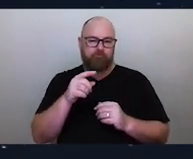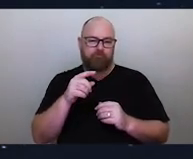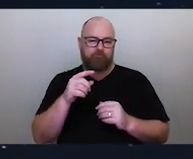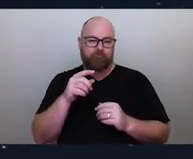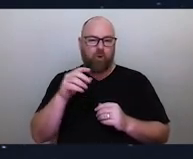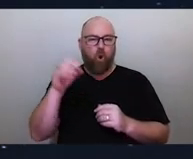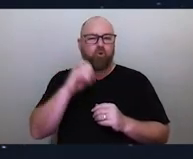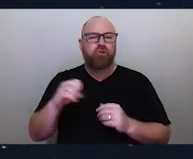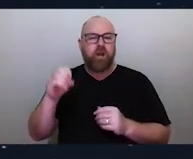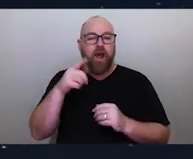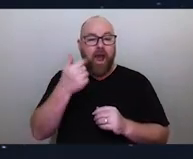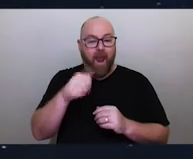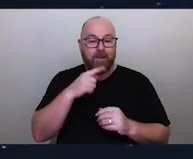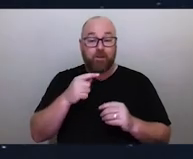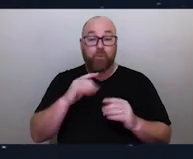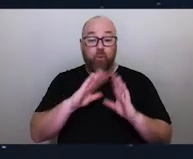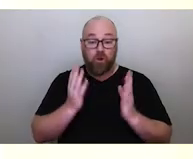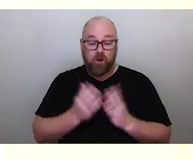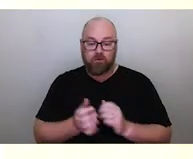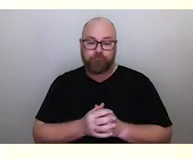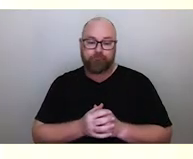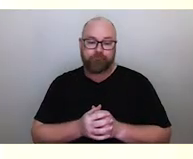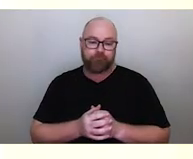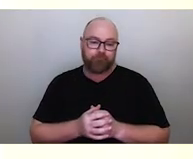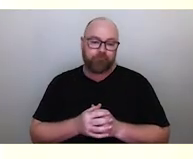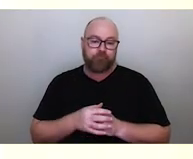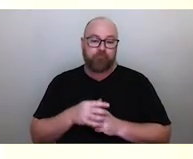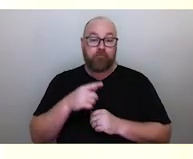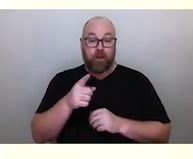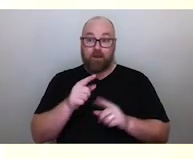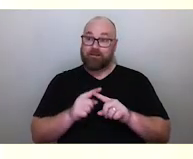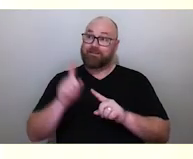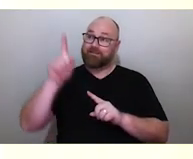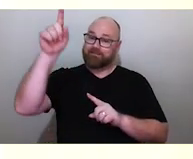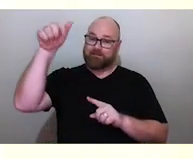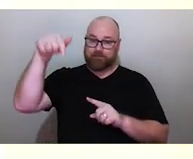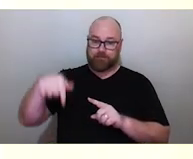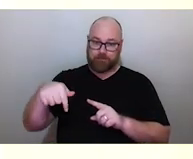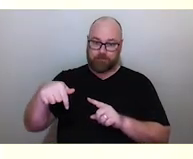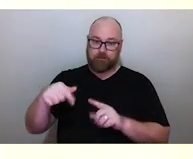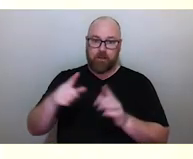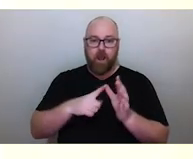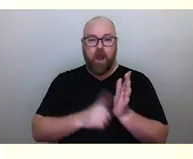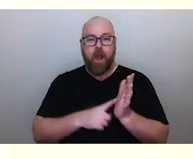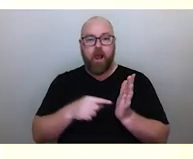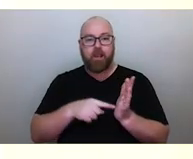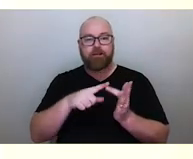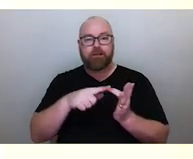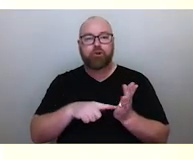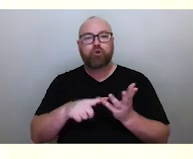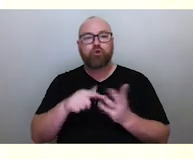Now, that angle on the horizon is called the azimuth and the angle going up into the sky is called the altitude. And Elders